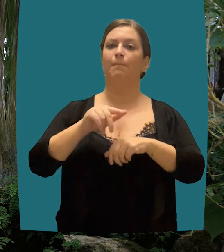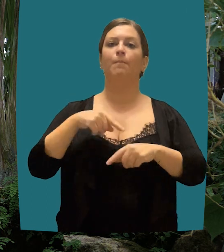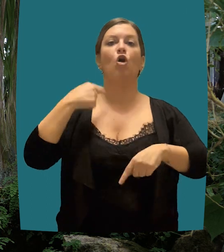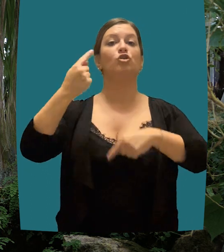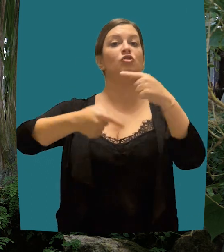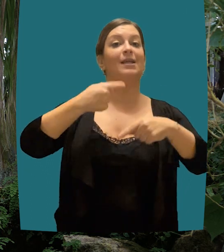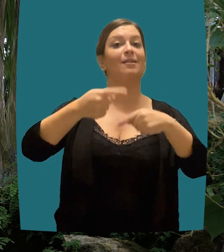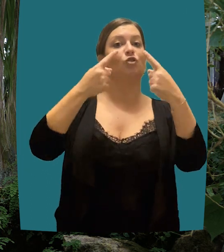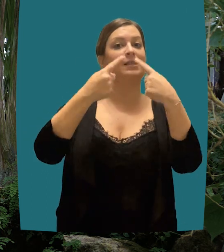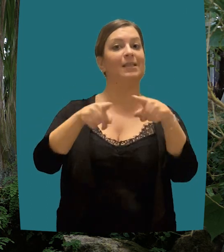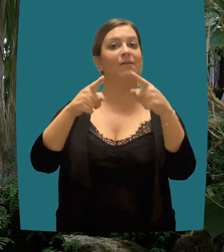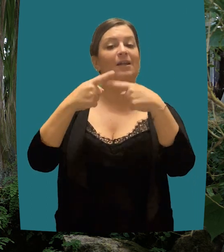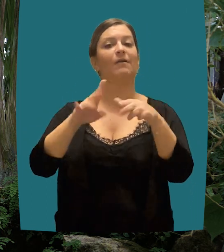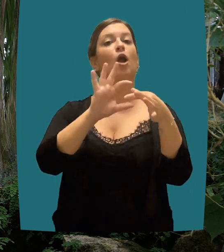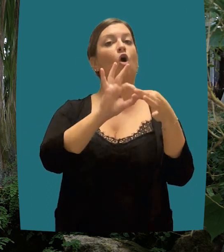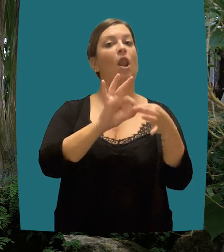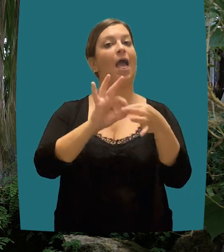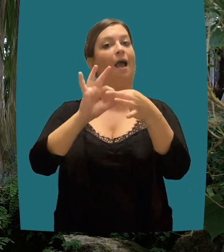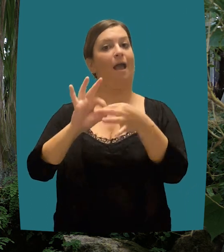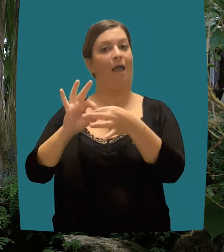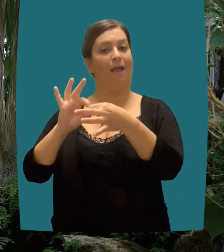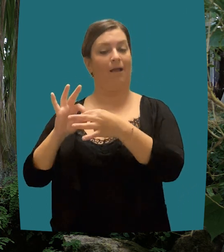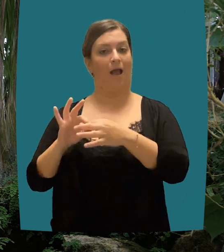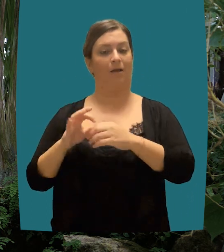but becomes an actual legal duty enshrined in the Constitution.